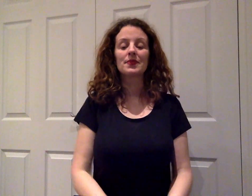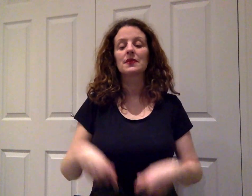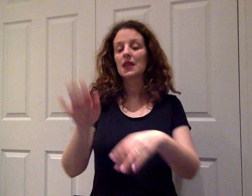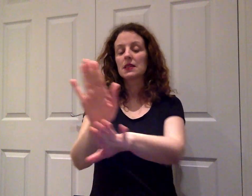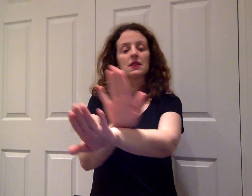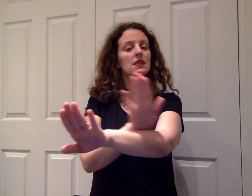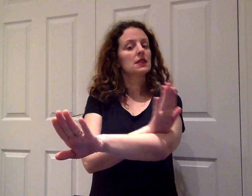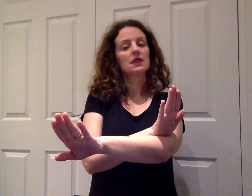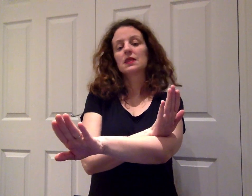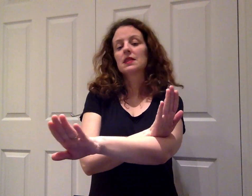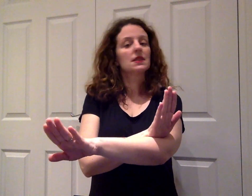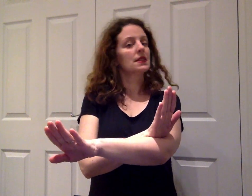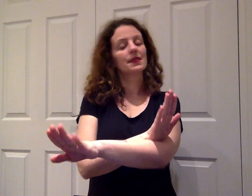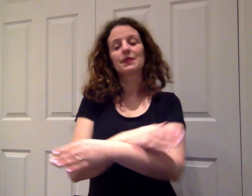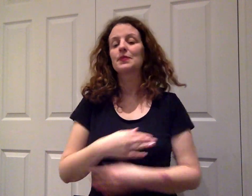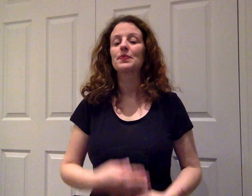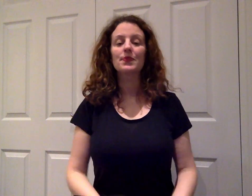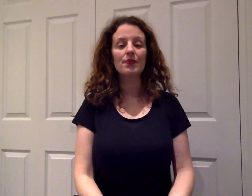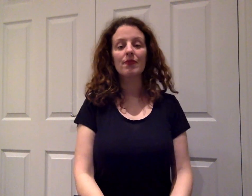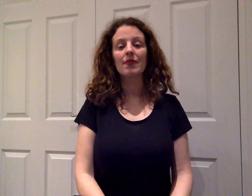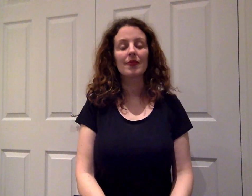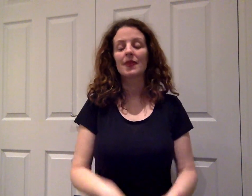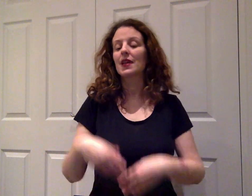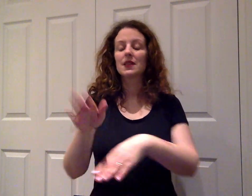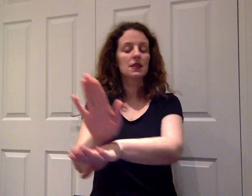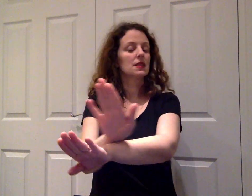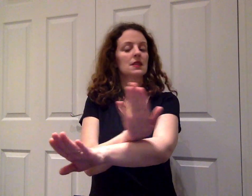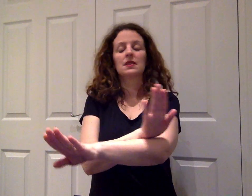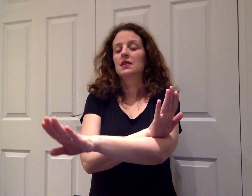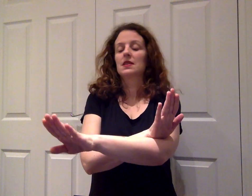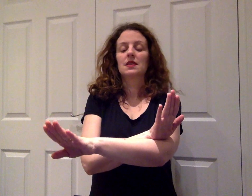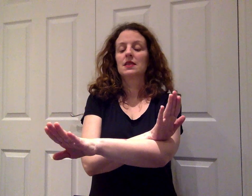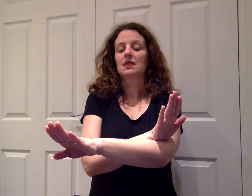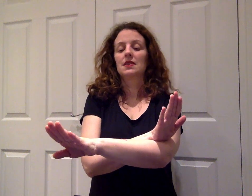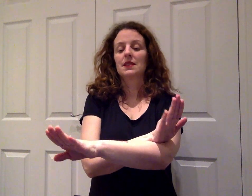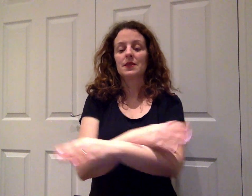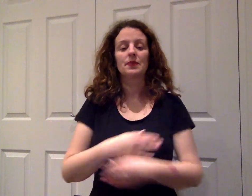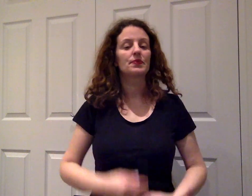CAN'T STAND